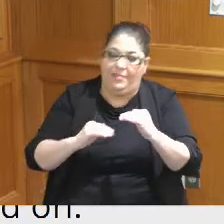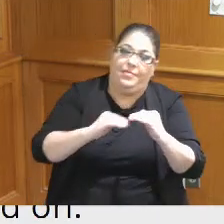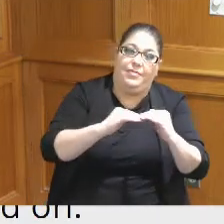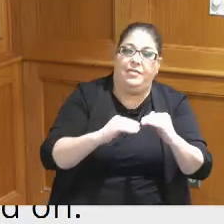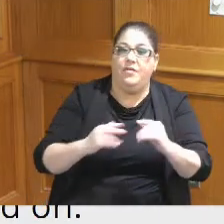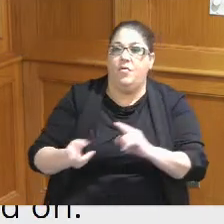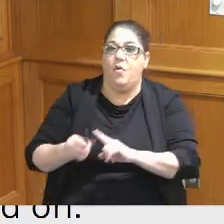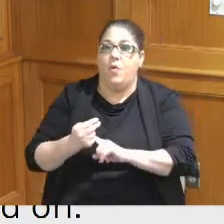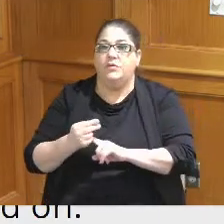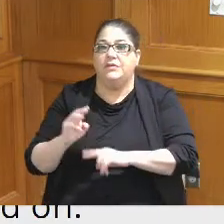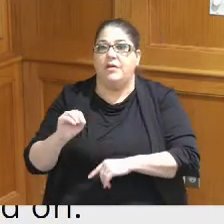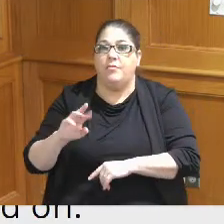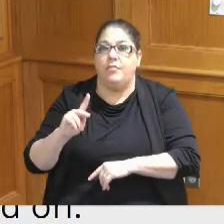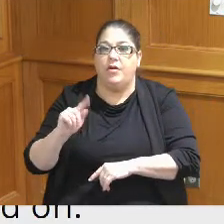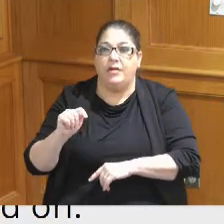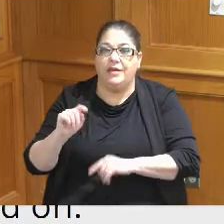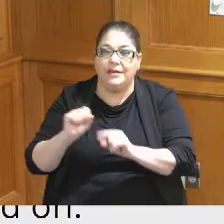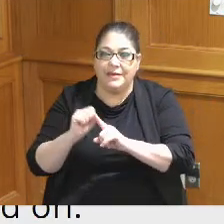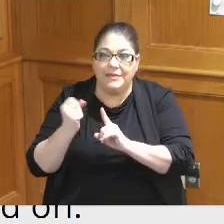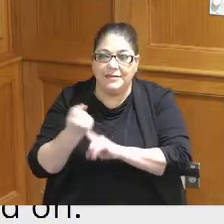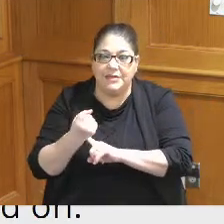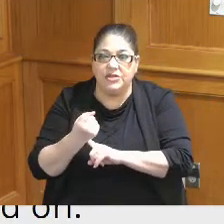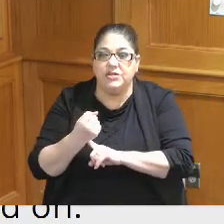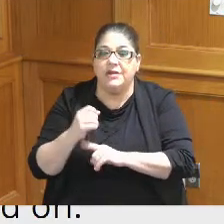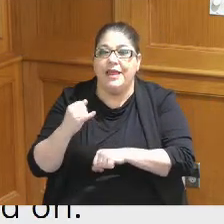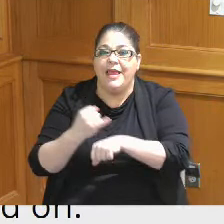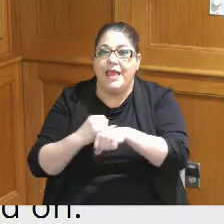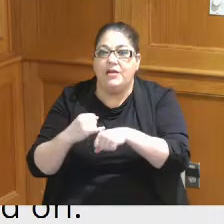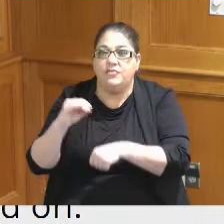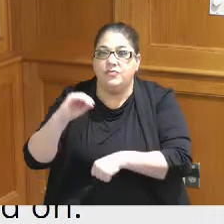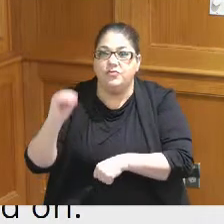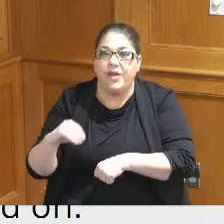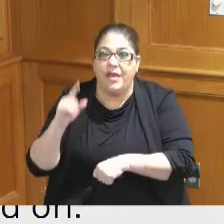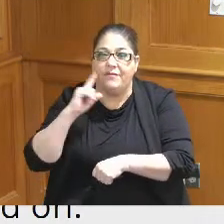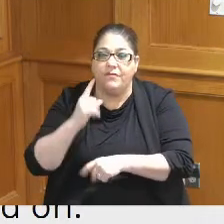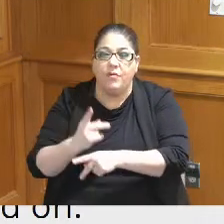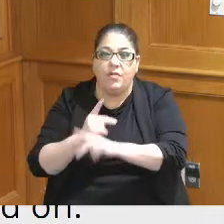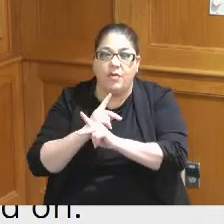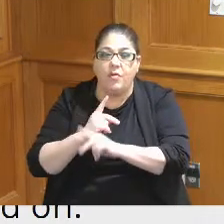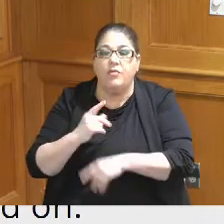market conditions Financial the interest rate Market construction costs Etc and trying to